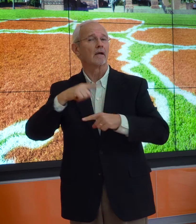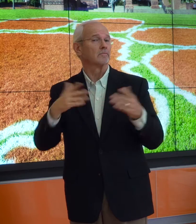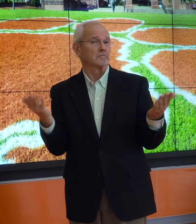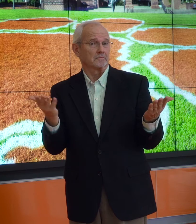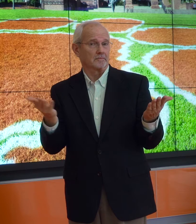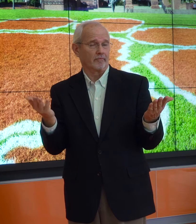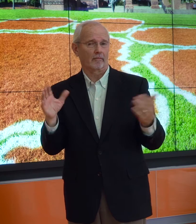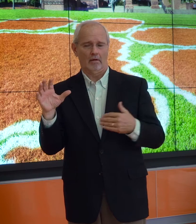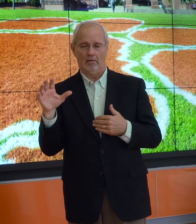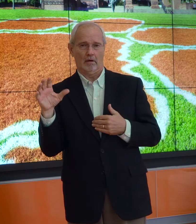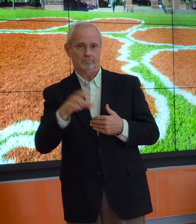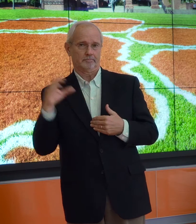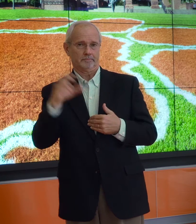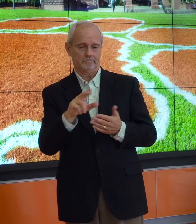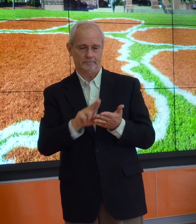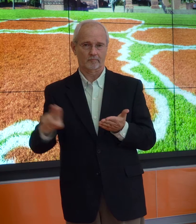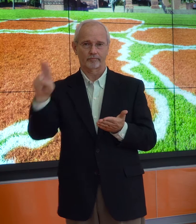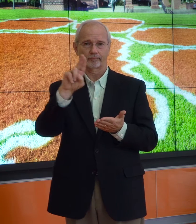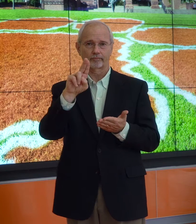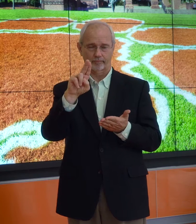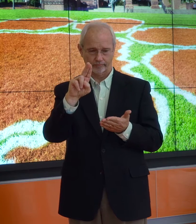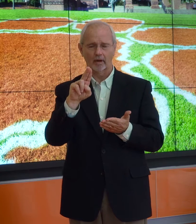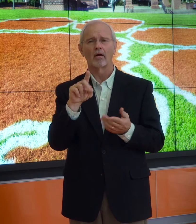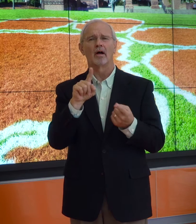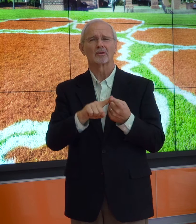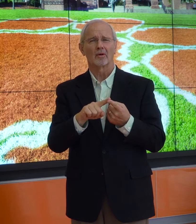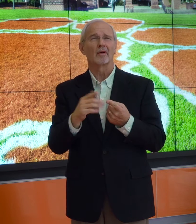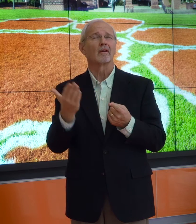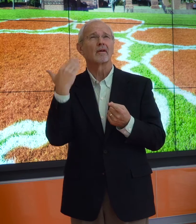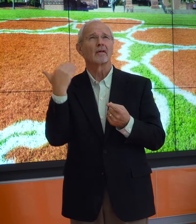the original sign was this... Clemson University.